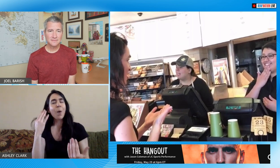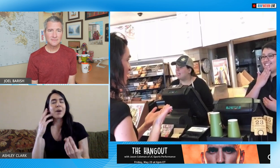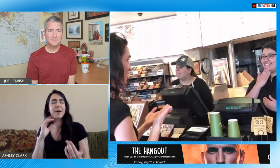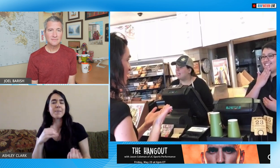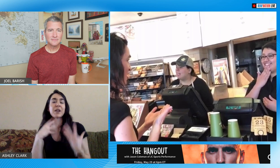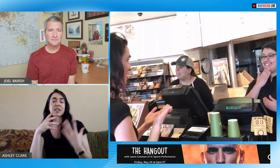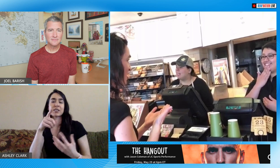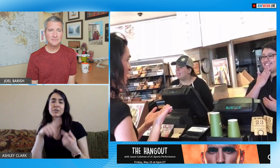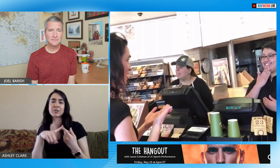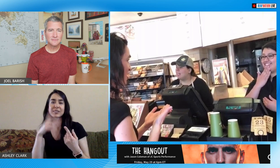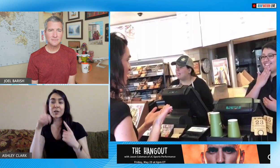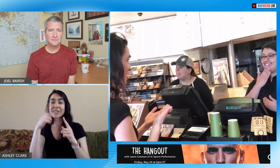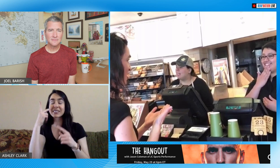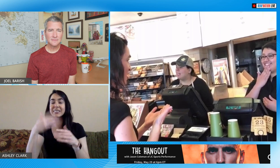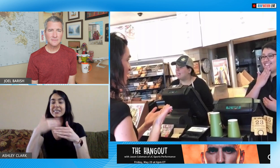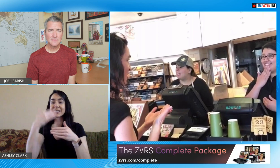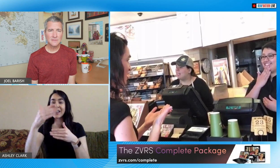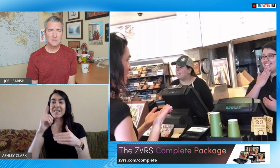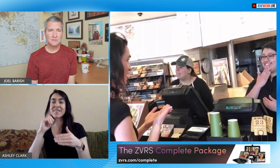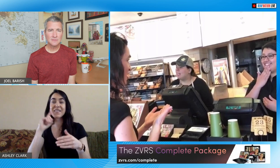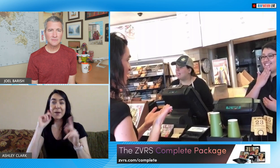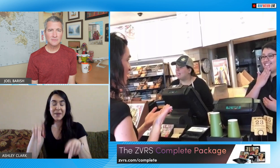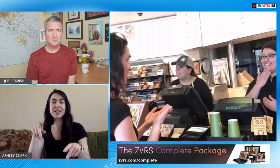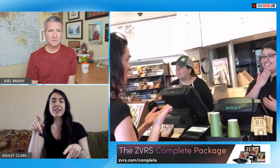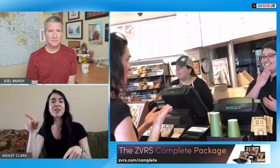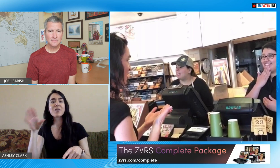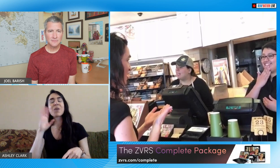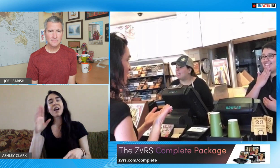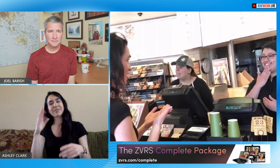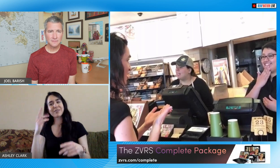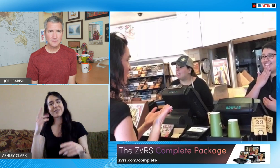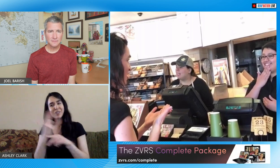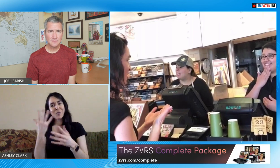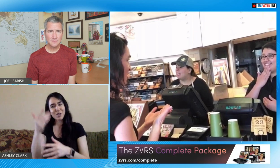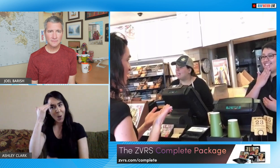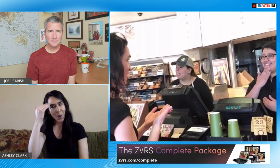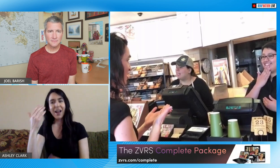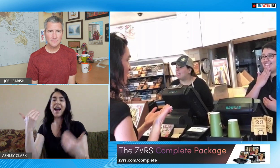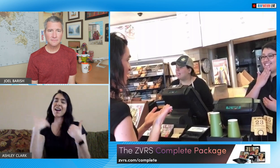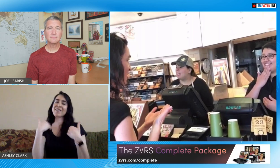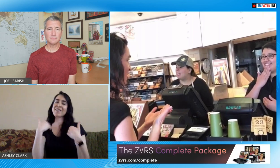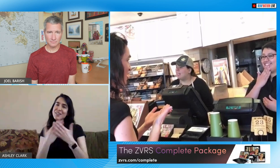sign before this so hopefully it inspires others so that when they see a